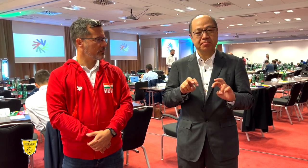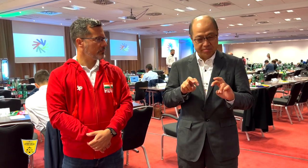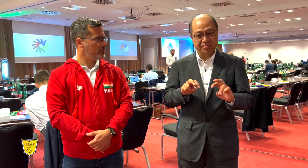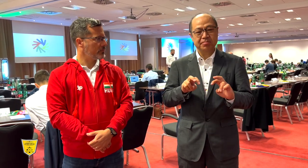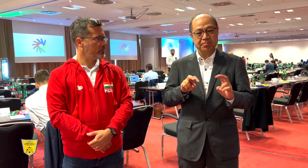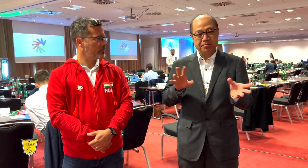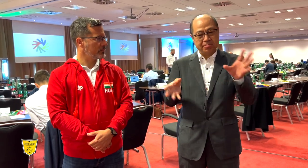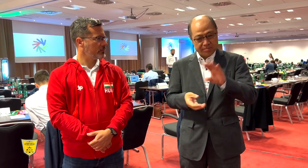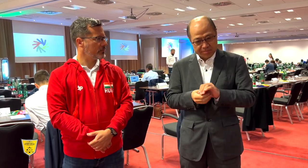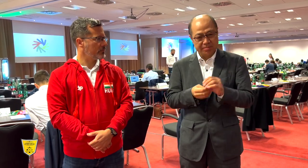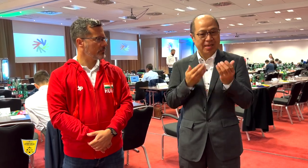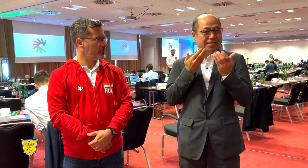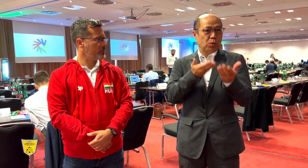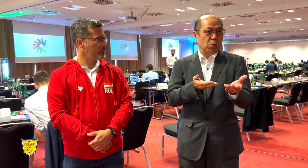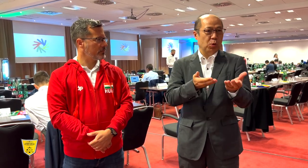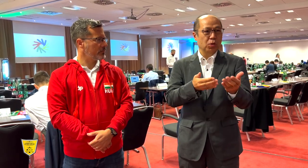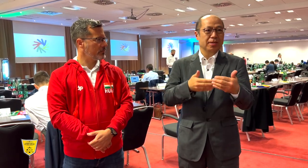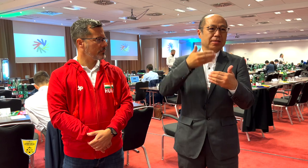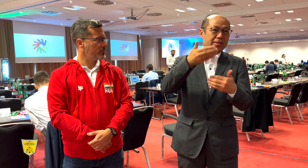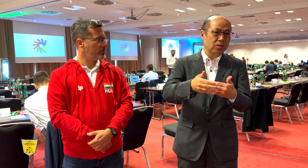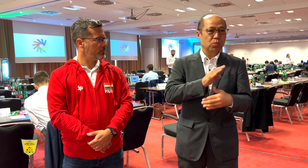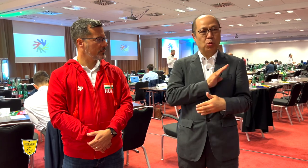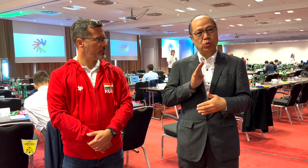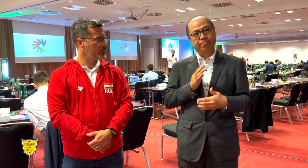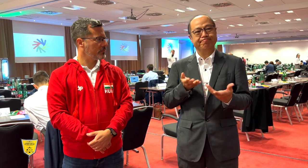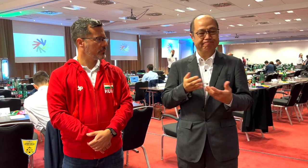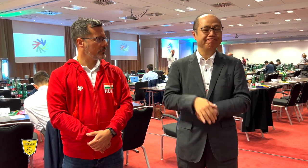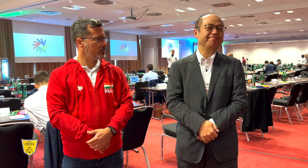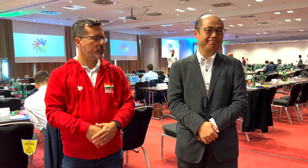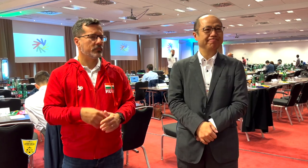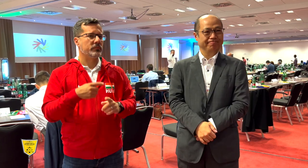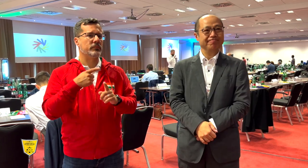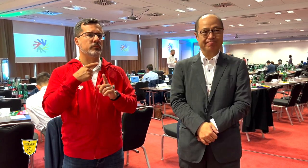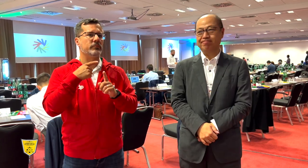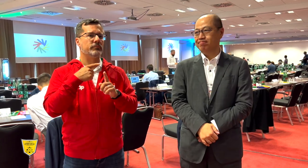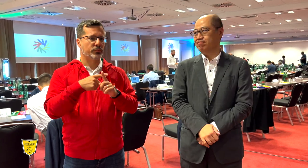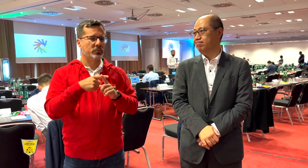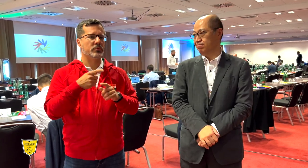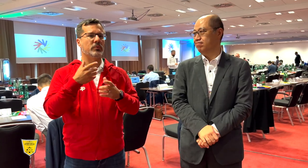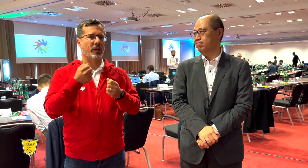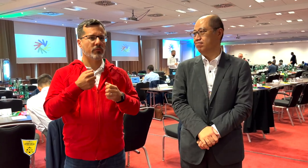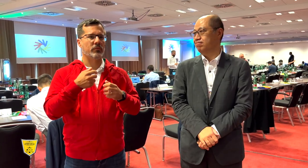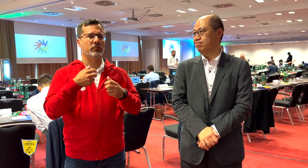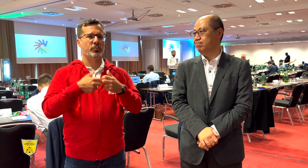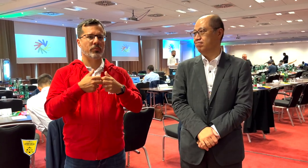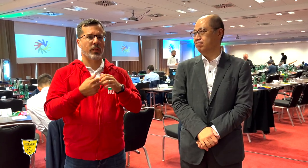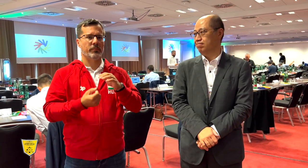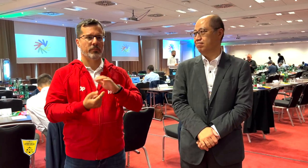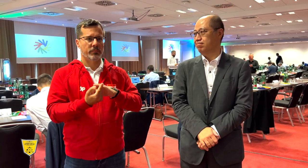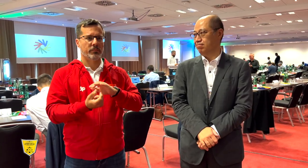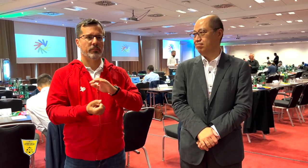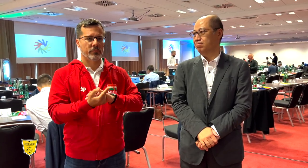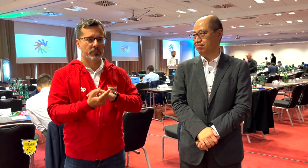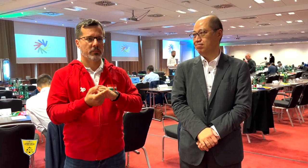of our investigations to the next meeting. And also, to verify whether existing issues are